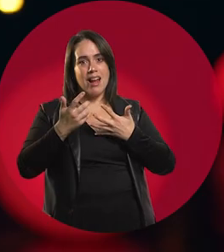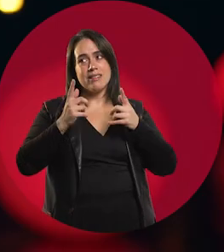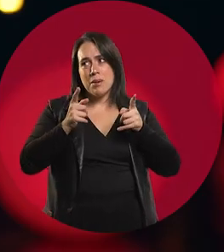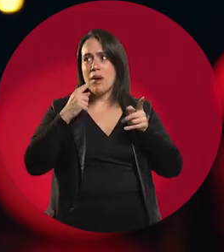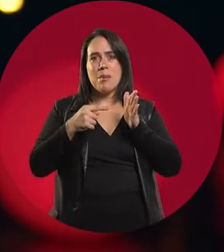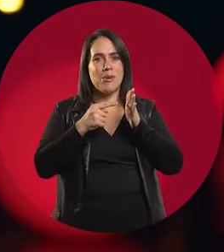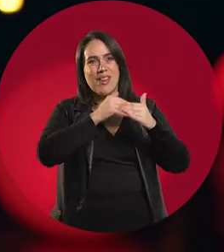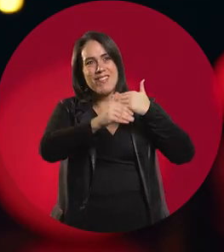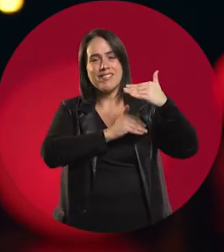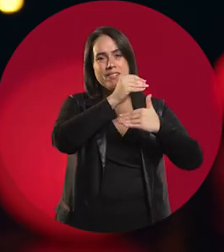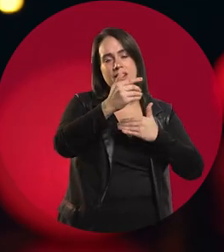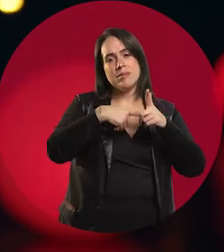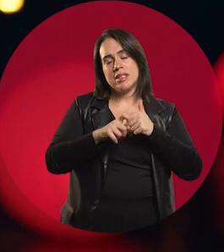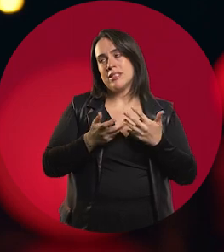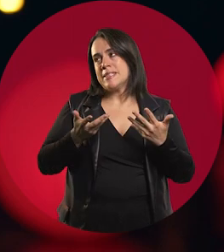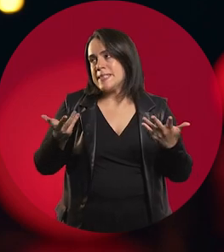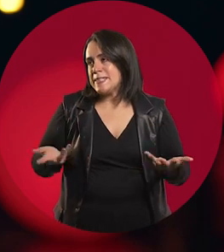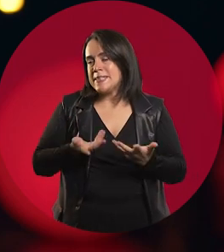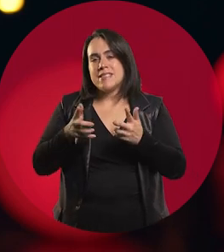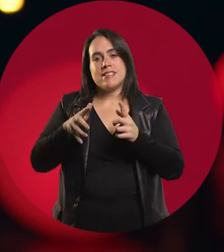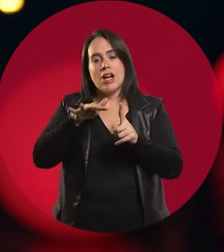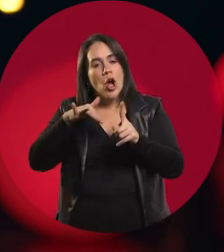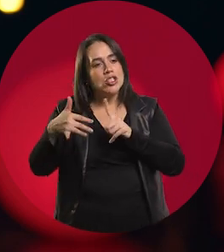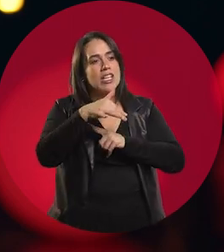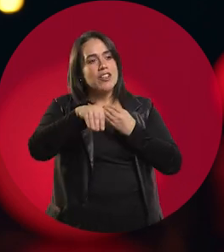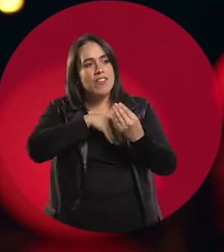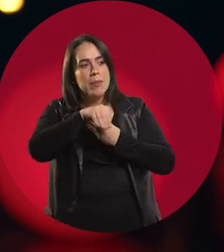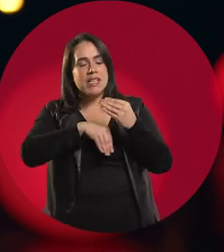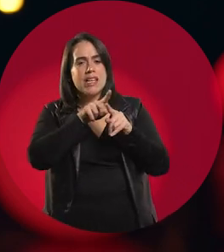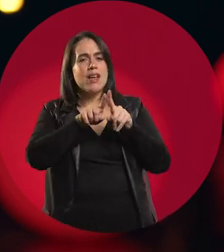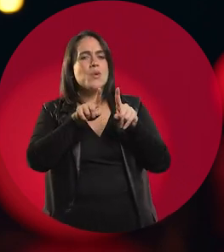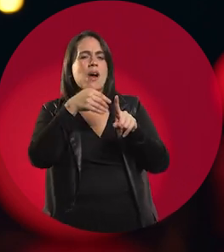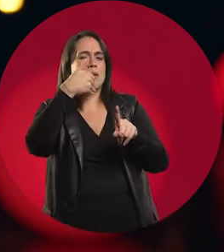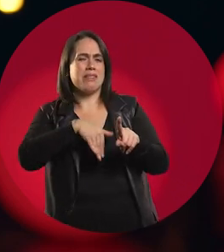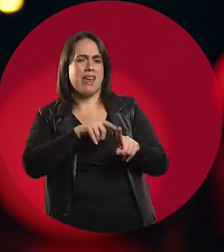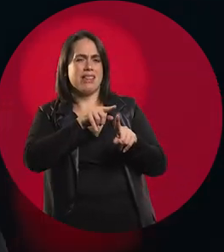But it wasn't believable, because there was no context then for an artist to develop.